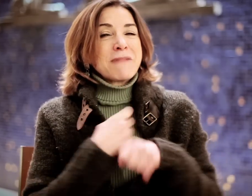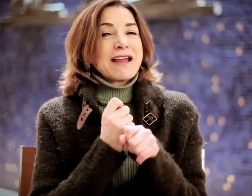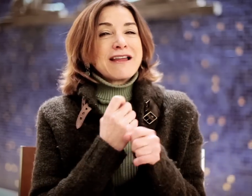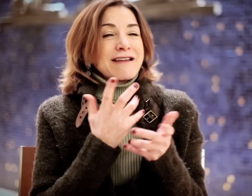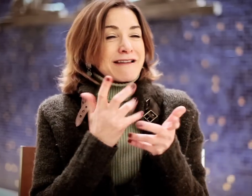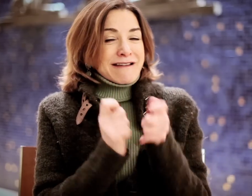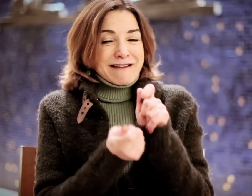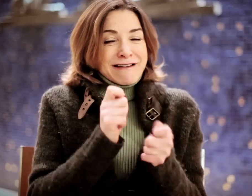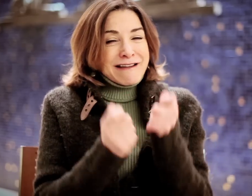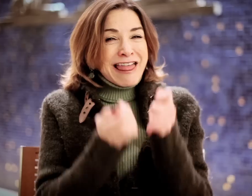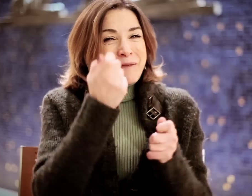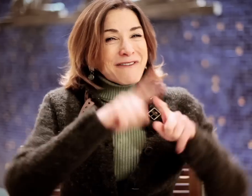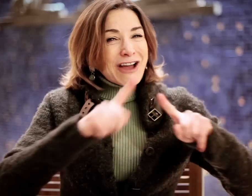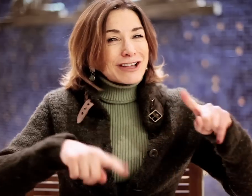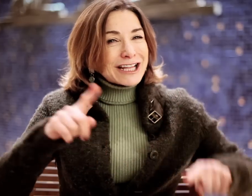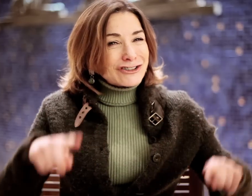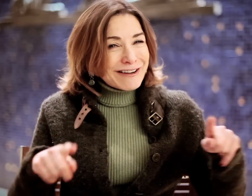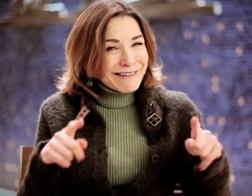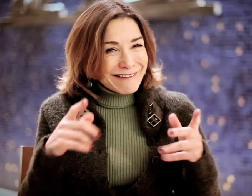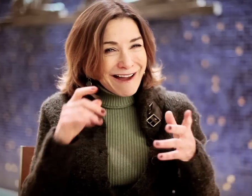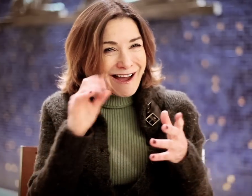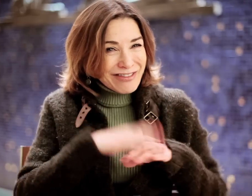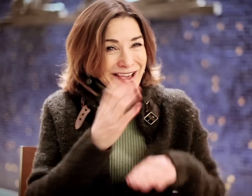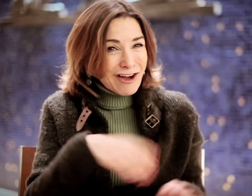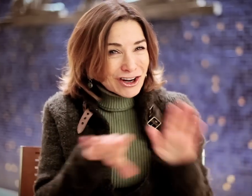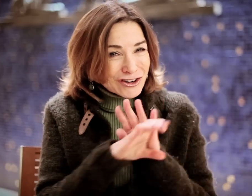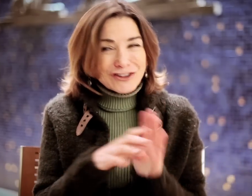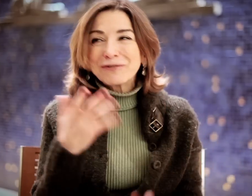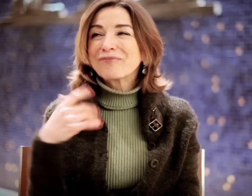We can use that and create variations of the character we play.